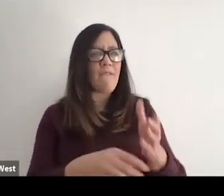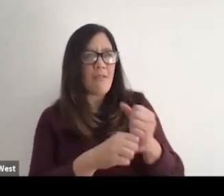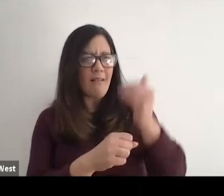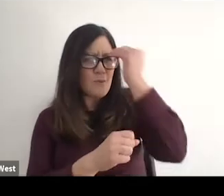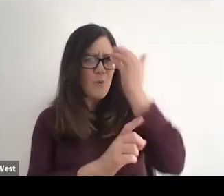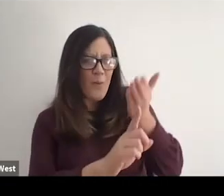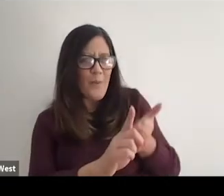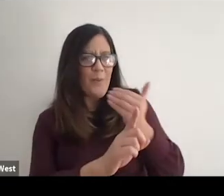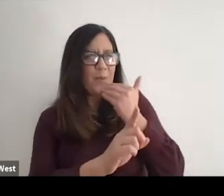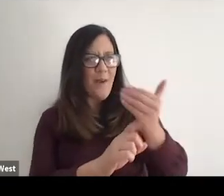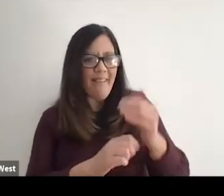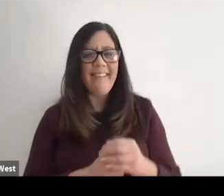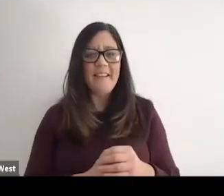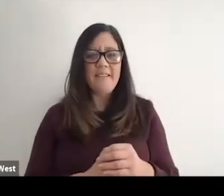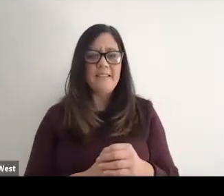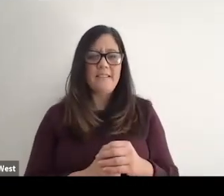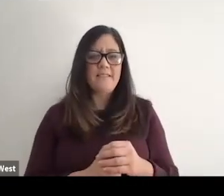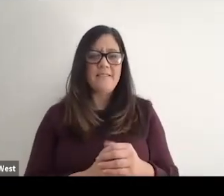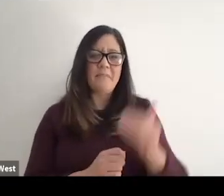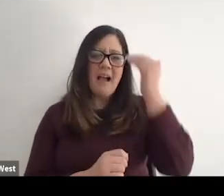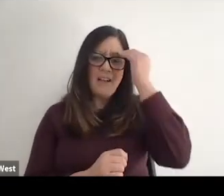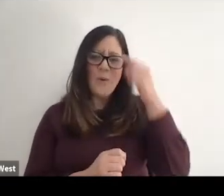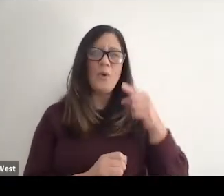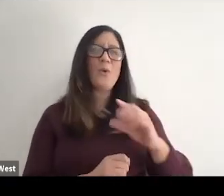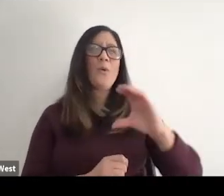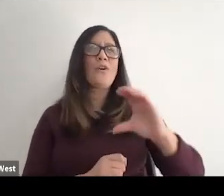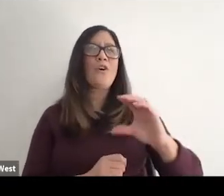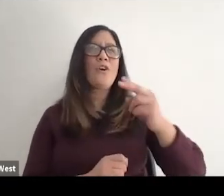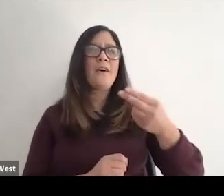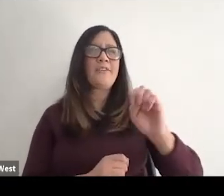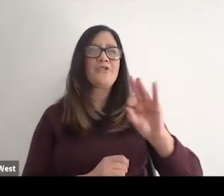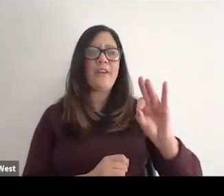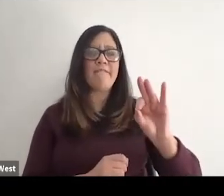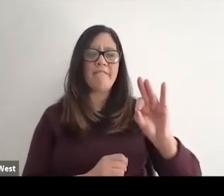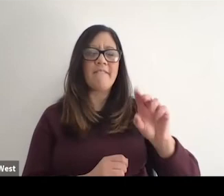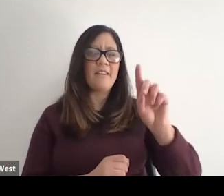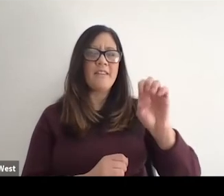And it's been but I knew you were the chef Michelle on there and.